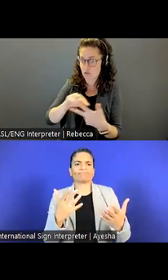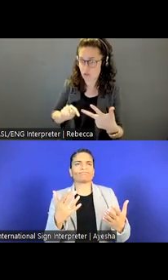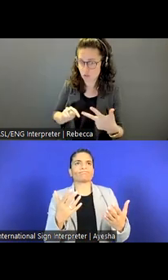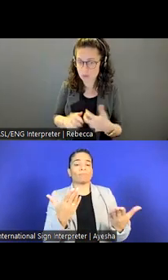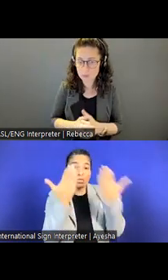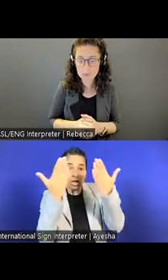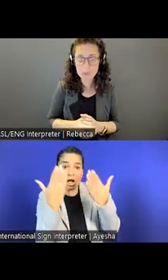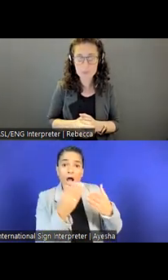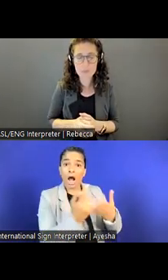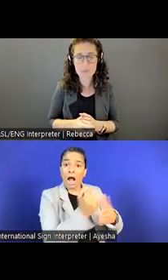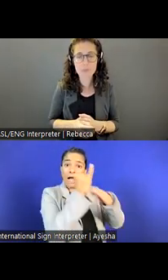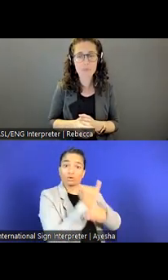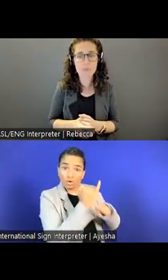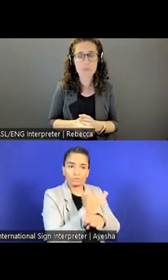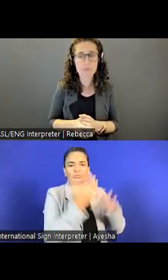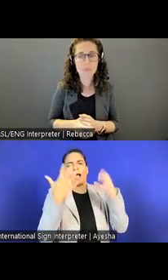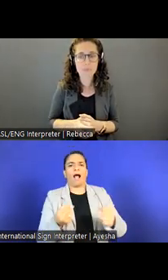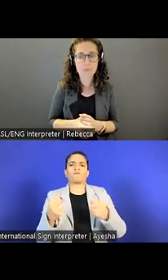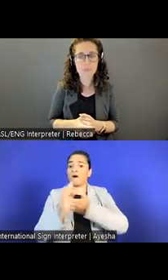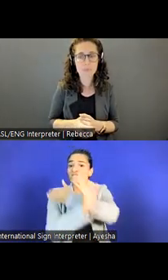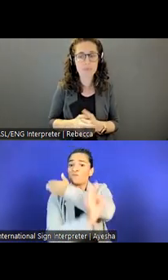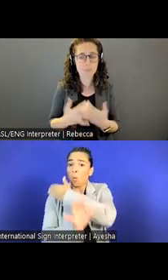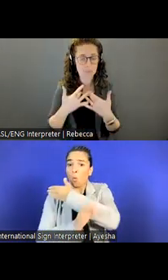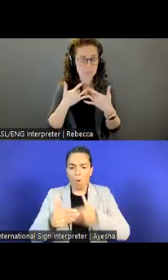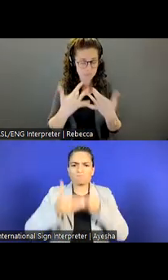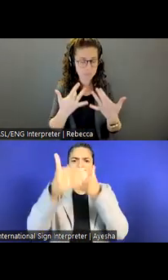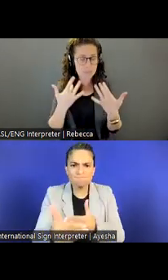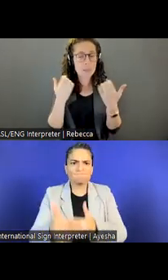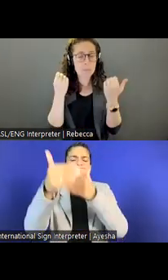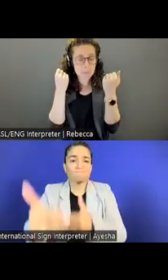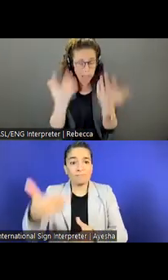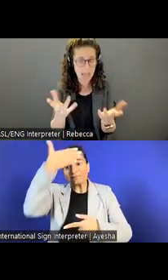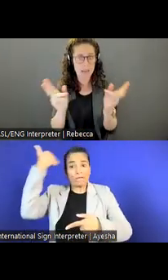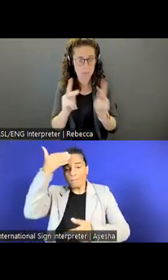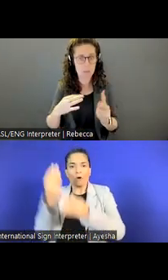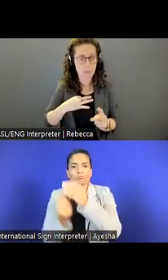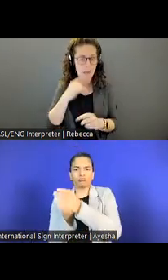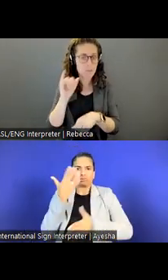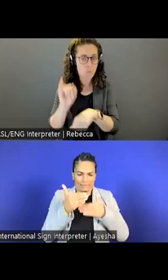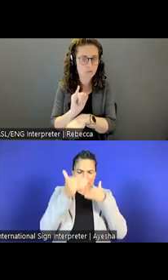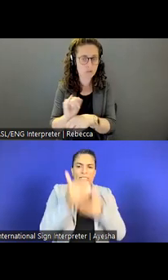We typically attract a wide range of individuals into our internship programs.